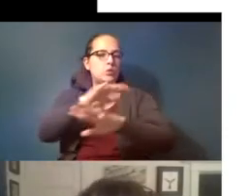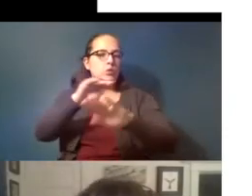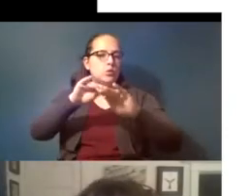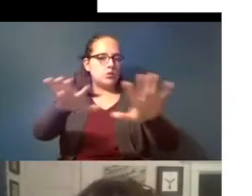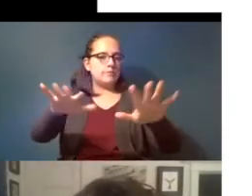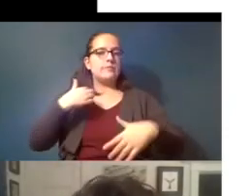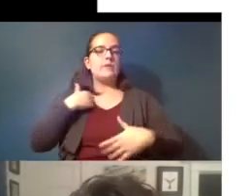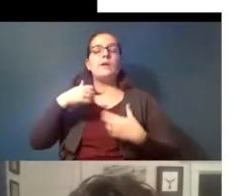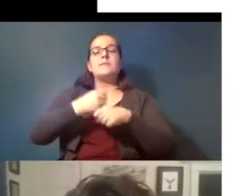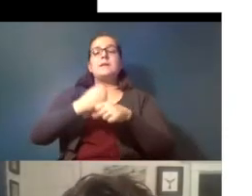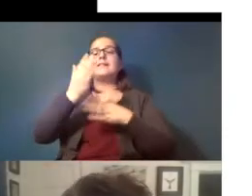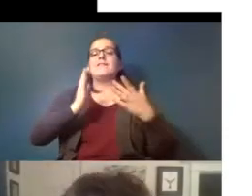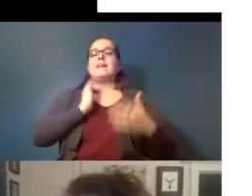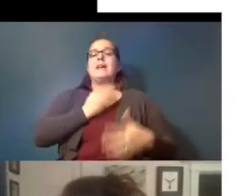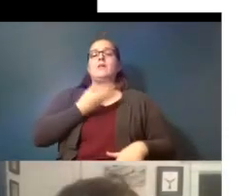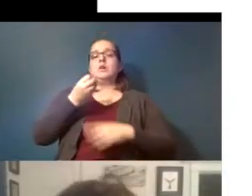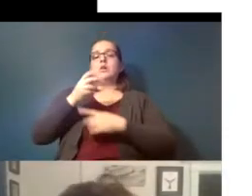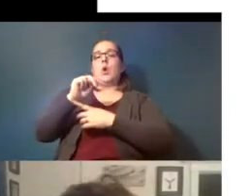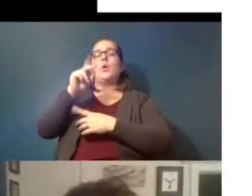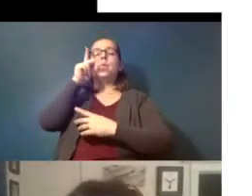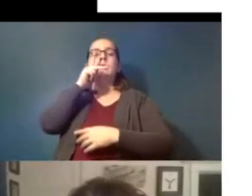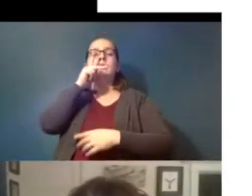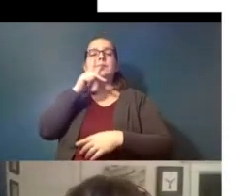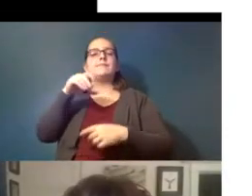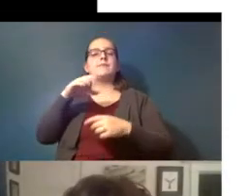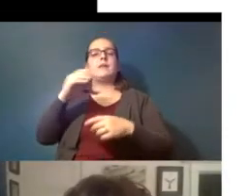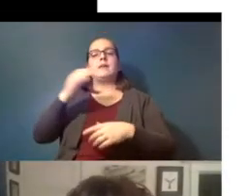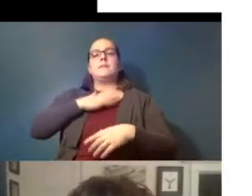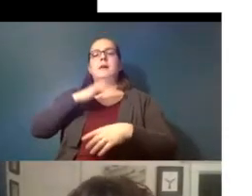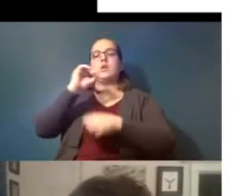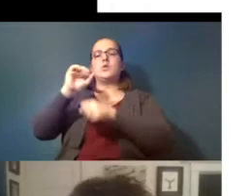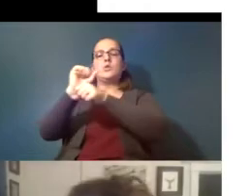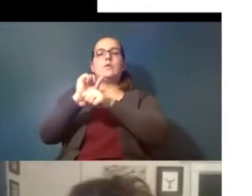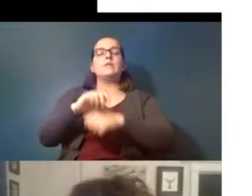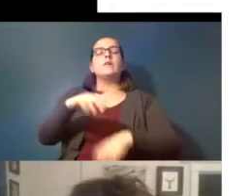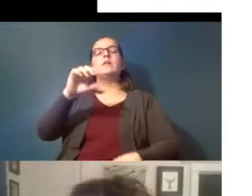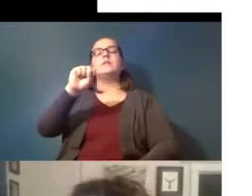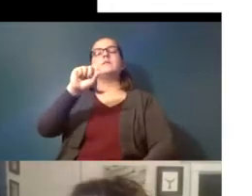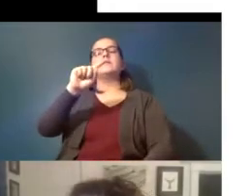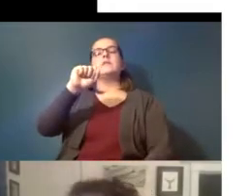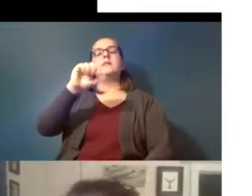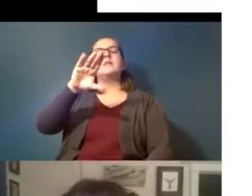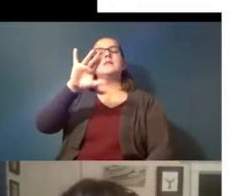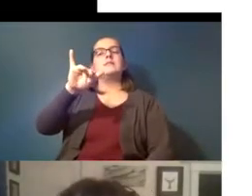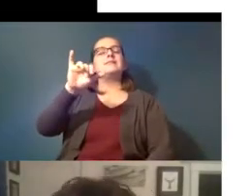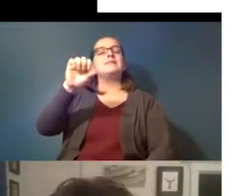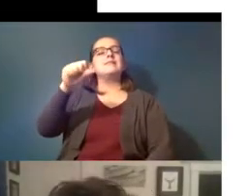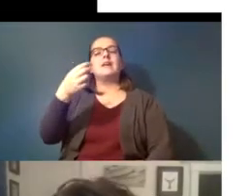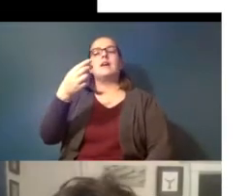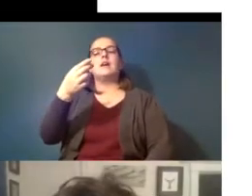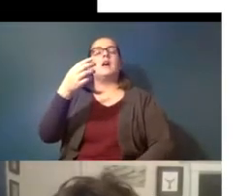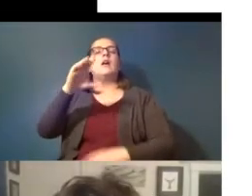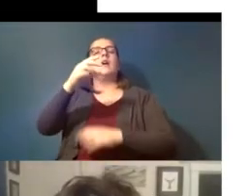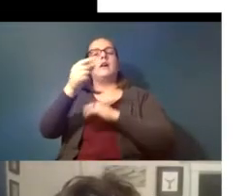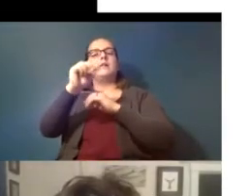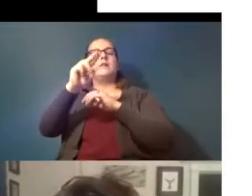own plastics in my colleague stacy harper's lab and trying to make them as realistic as possible